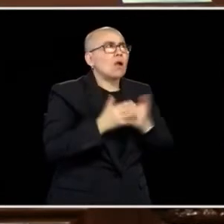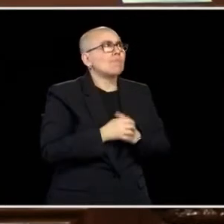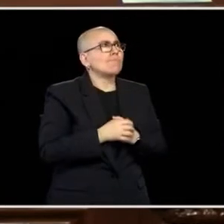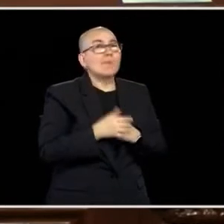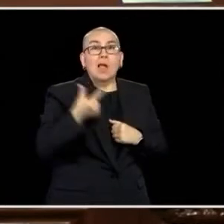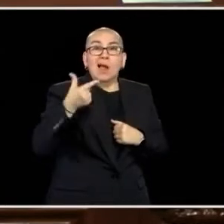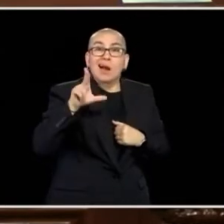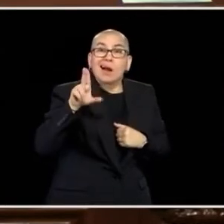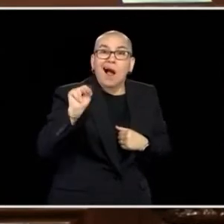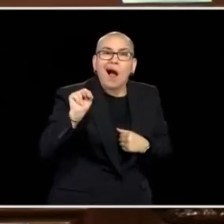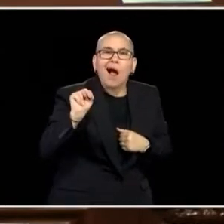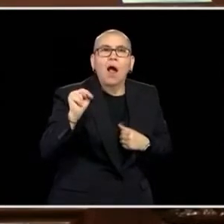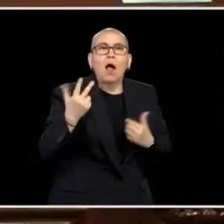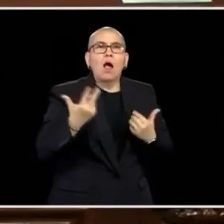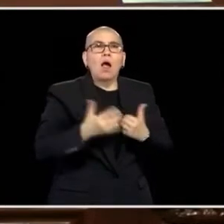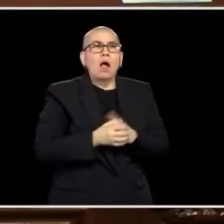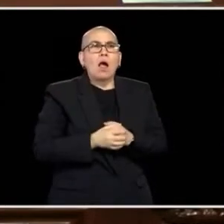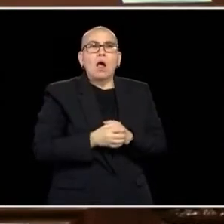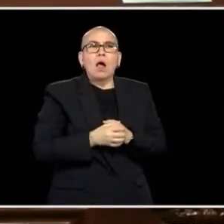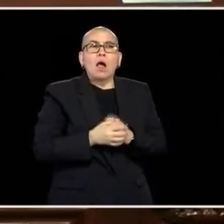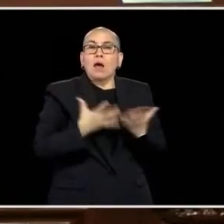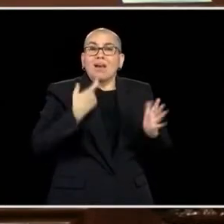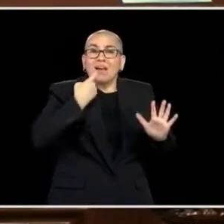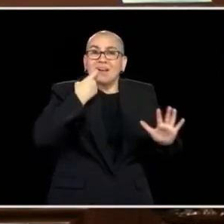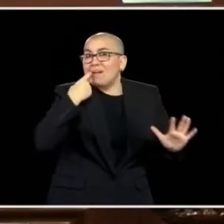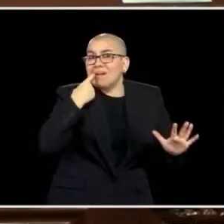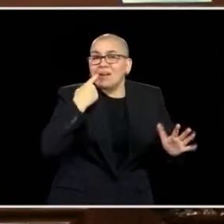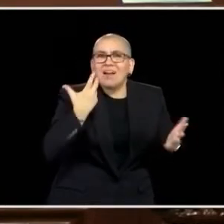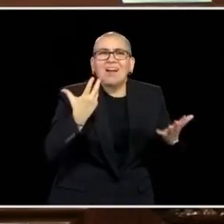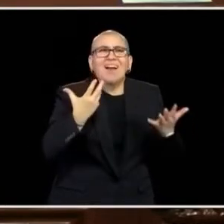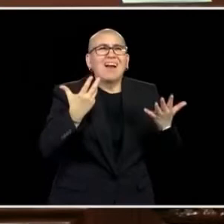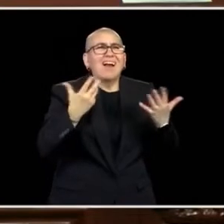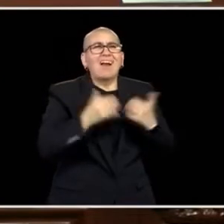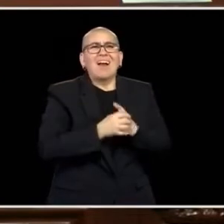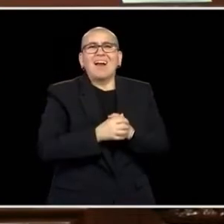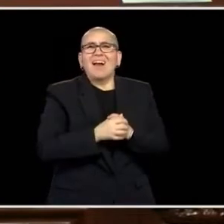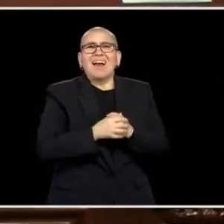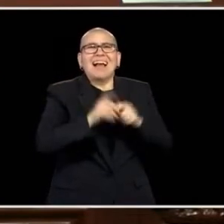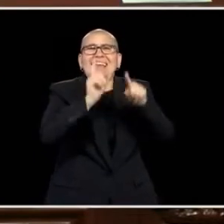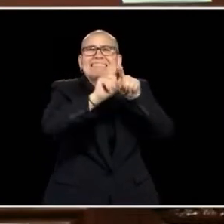HEALTH AND ADDICTION. THIS ISSUE OF ADDICTION,